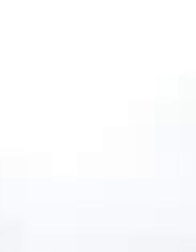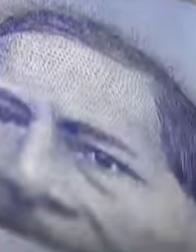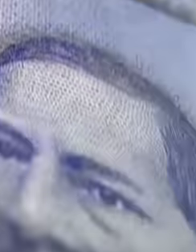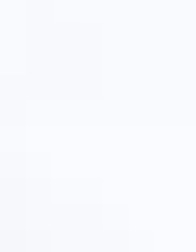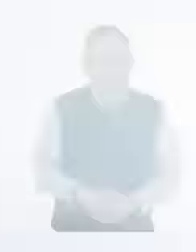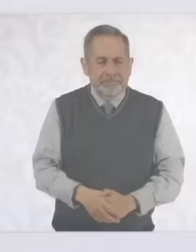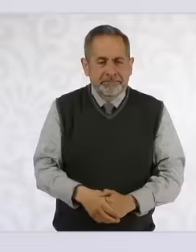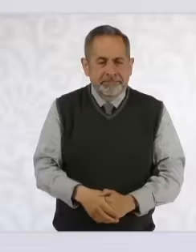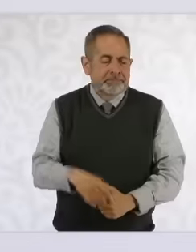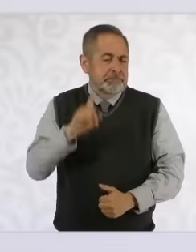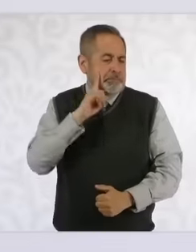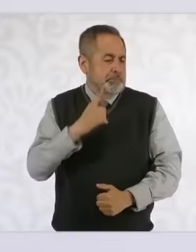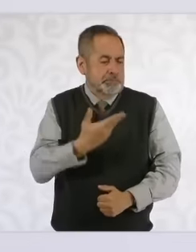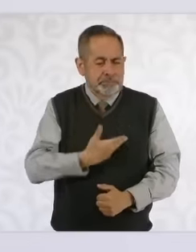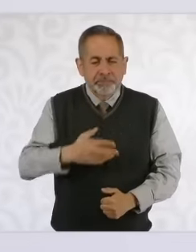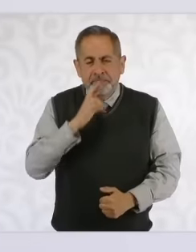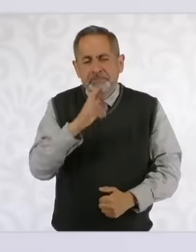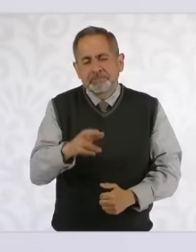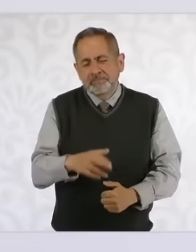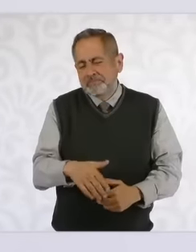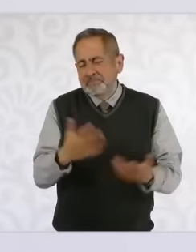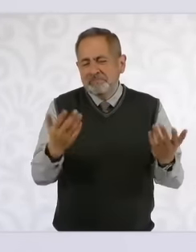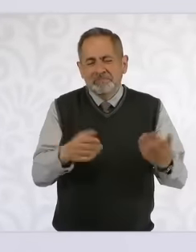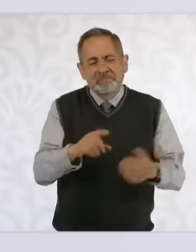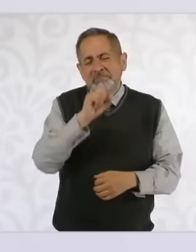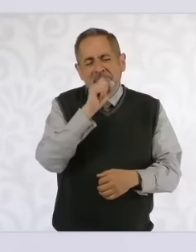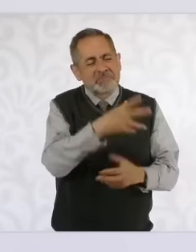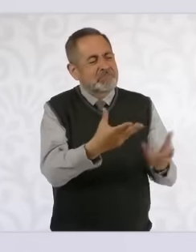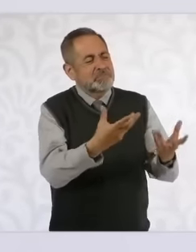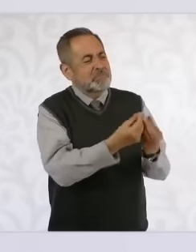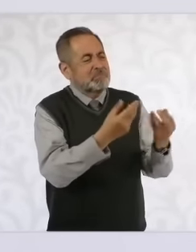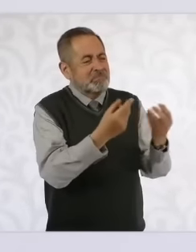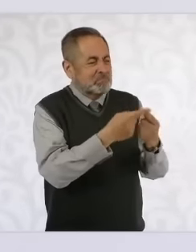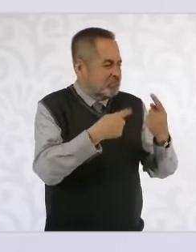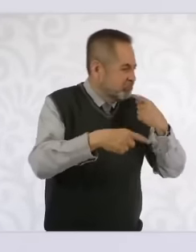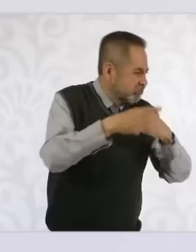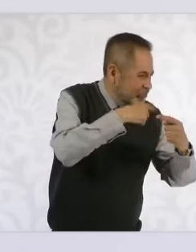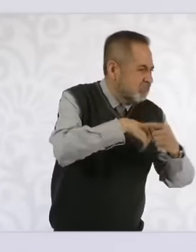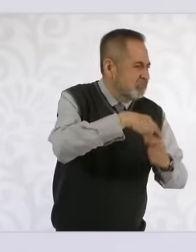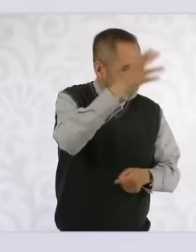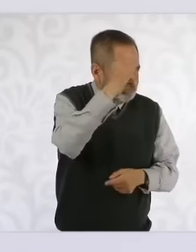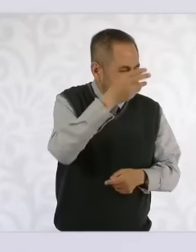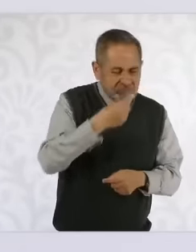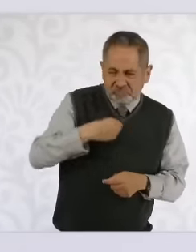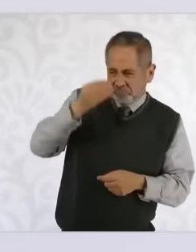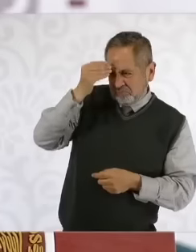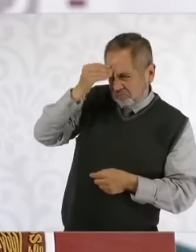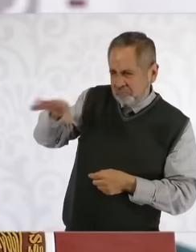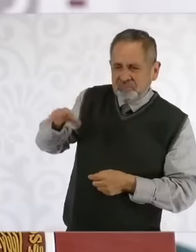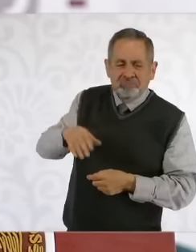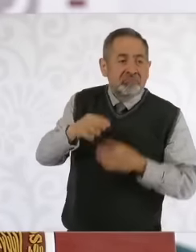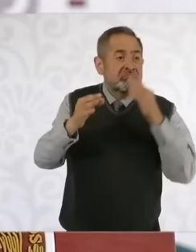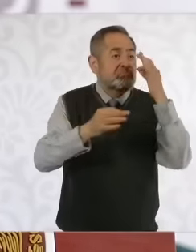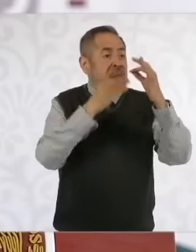under this tenor President Claudia Sh sent a very clear and forceful message to these ministers